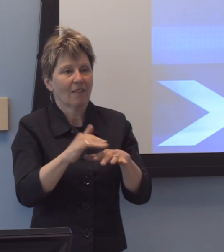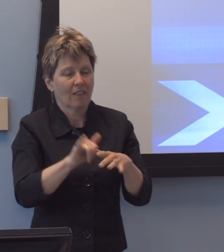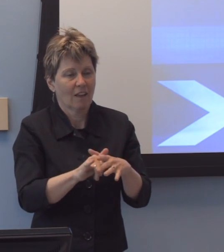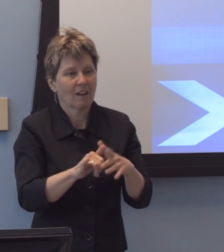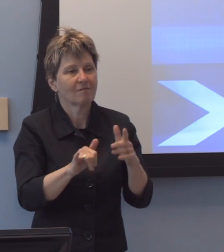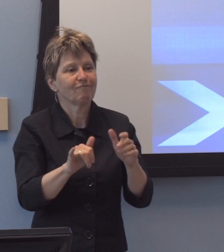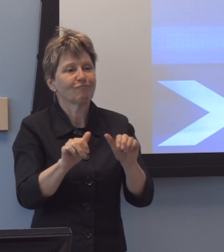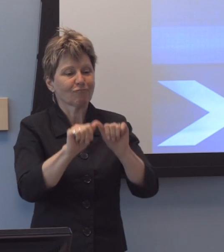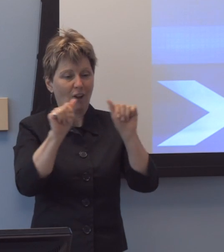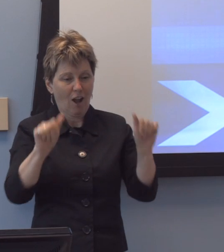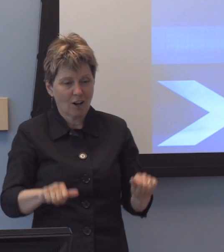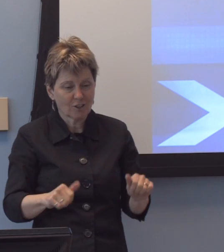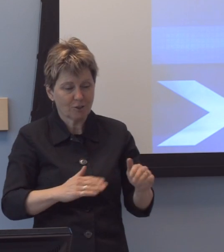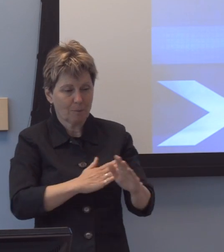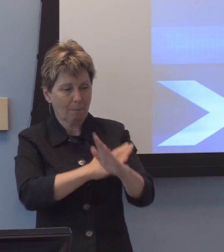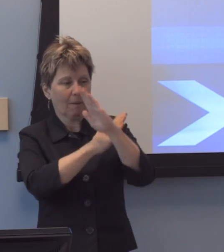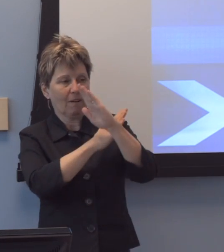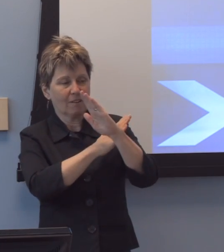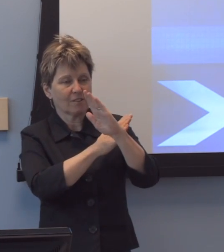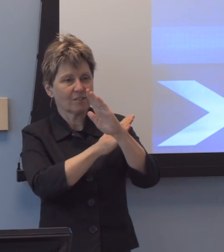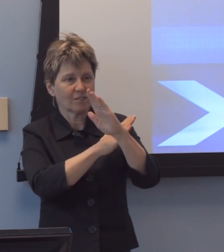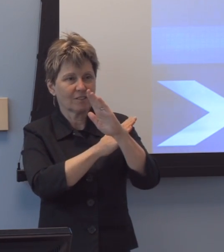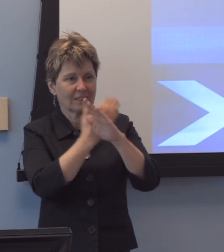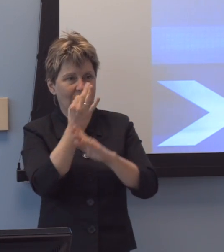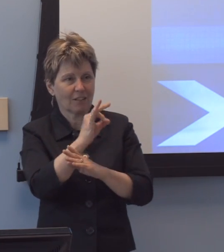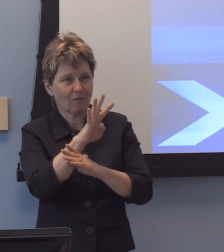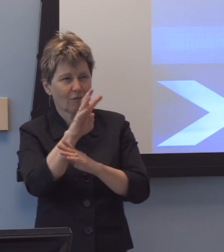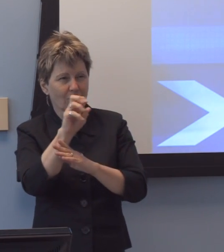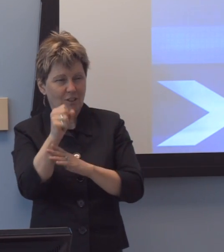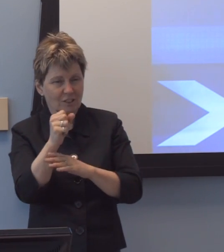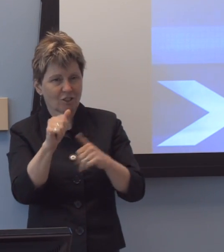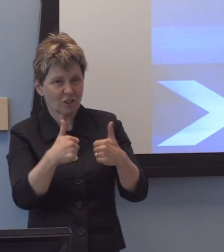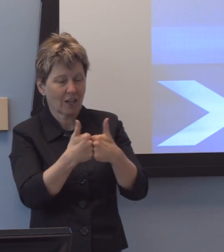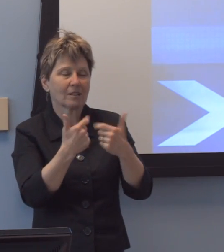uh, in the '40s, uh, attitudinal barriers were of course the primary challenge,